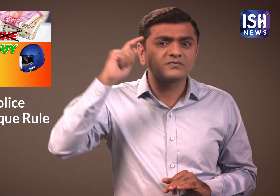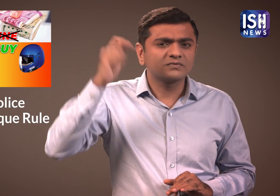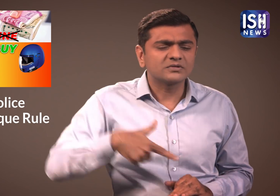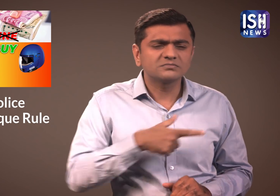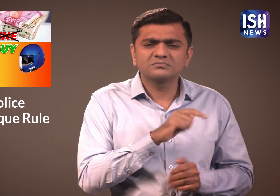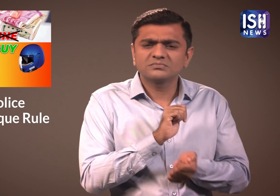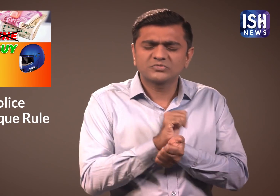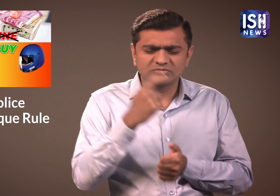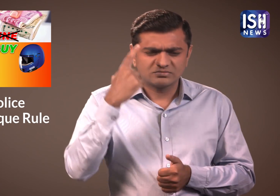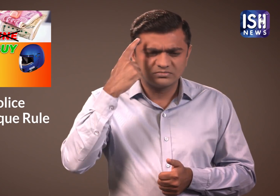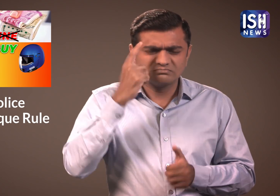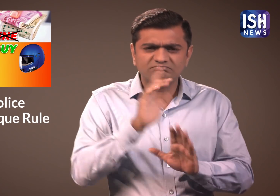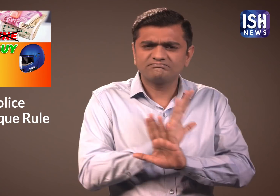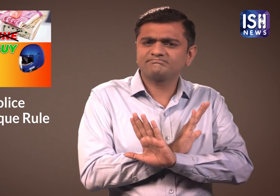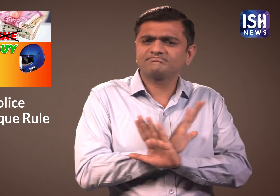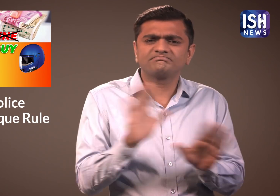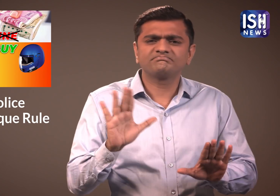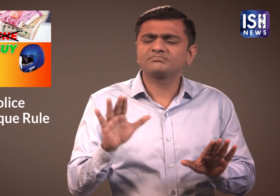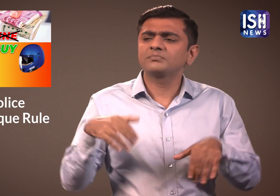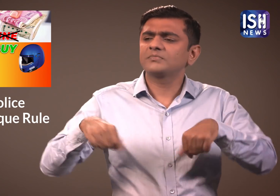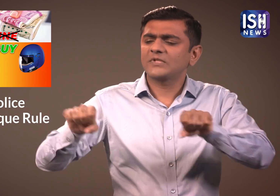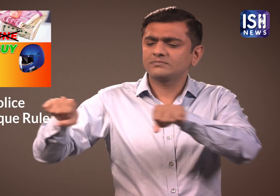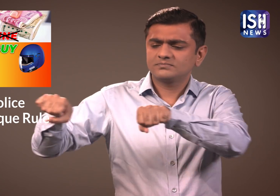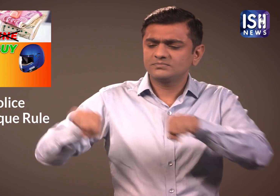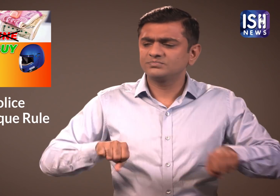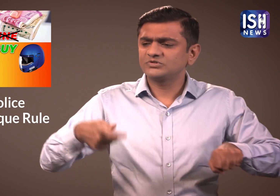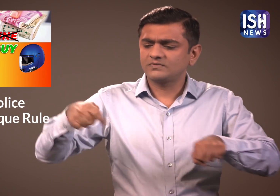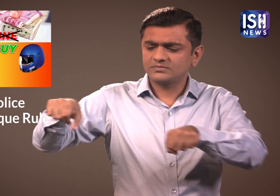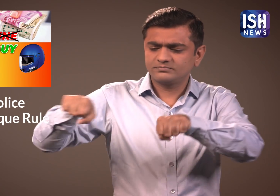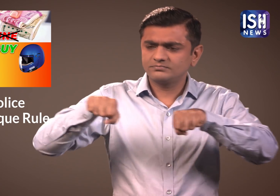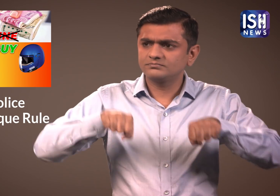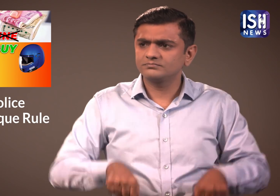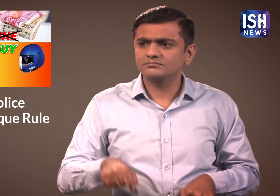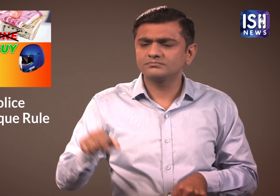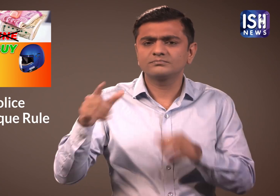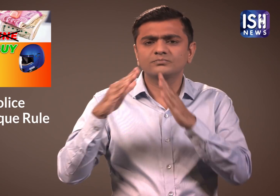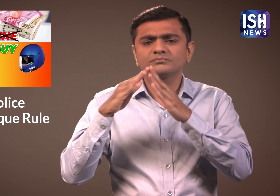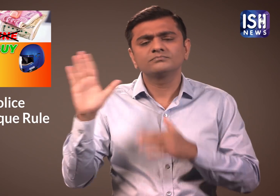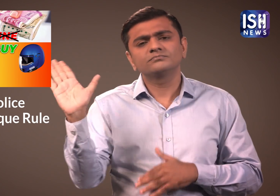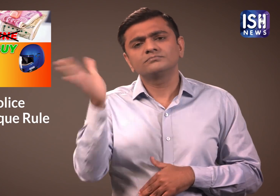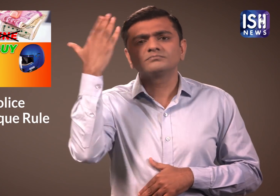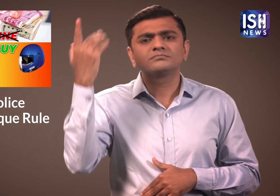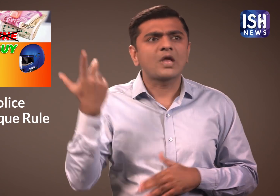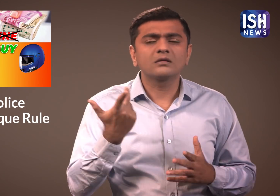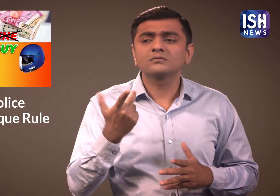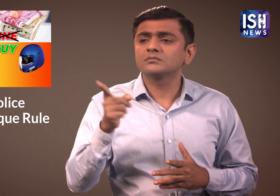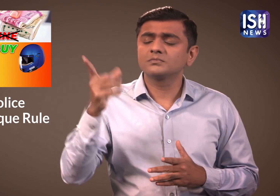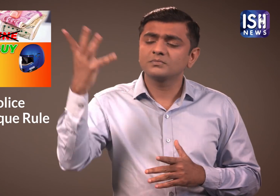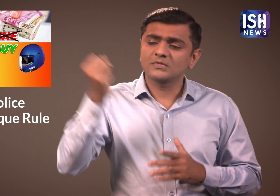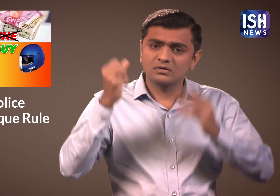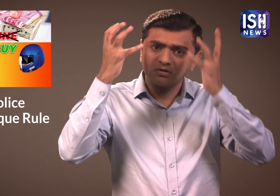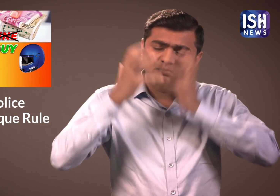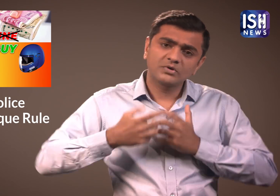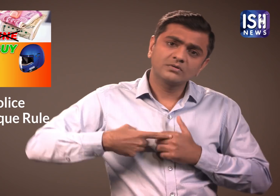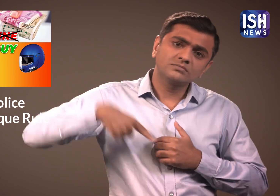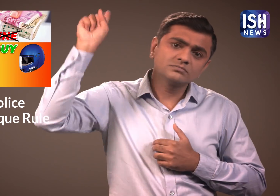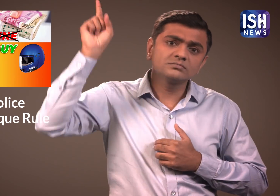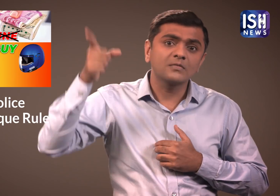instead of imposing a fine, the police take his vehicle into custody and tell him to go home and buy a helmet.